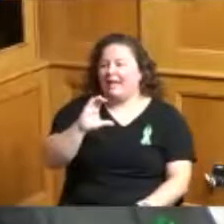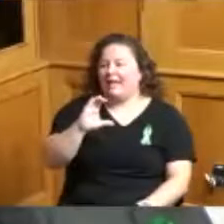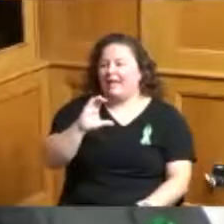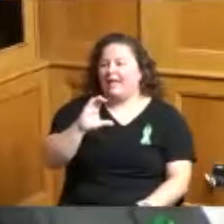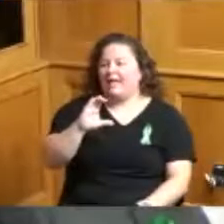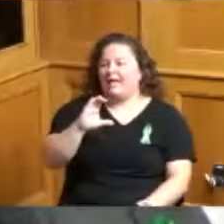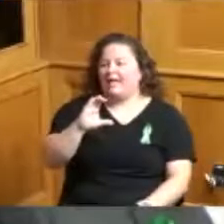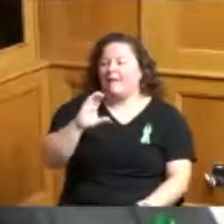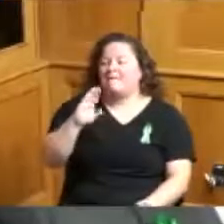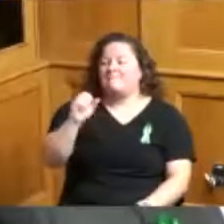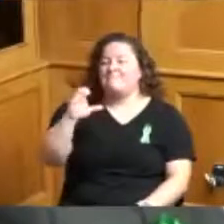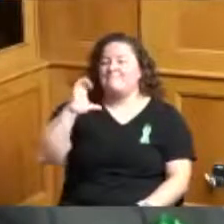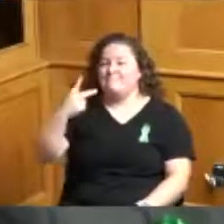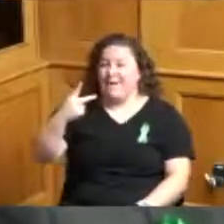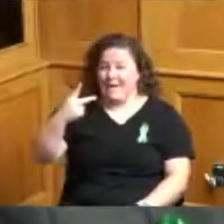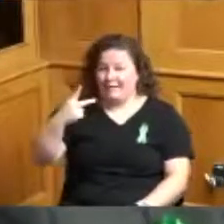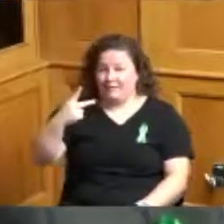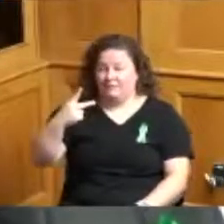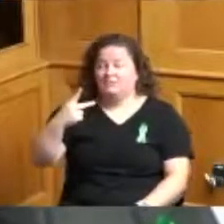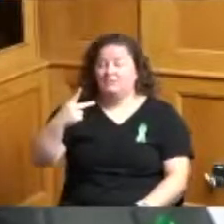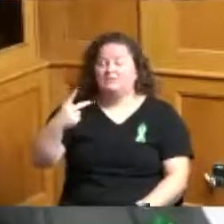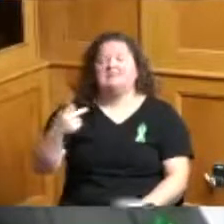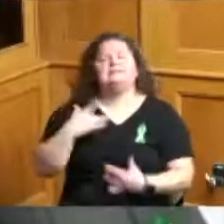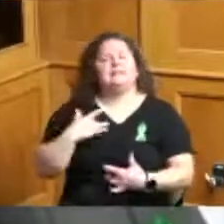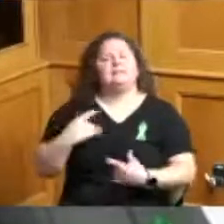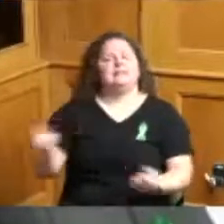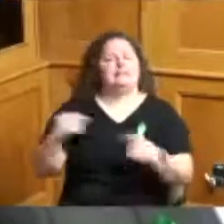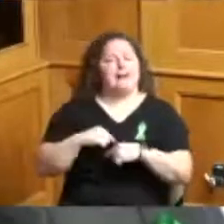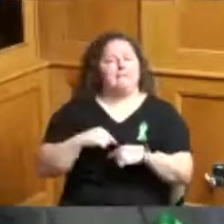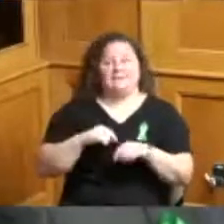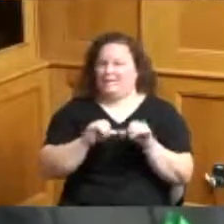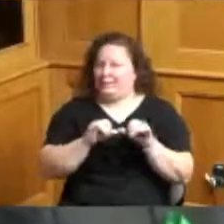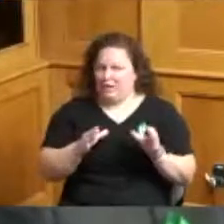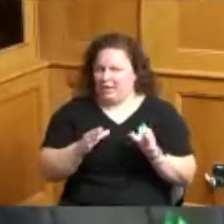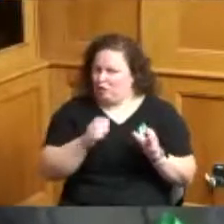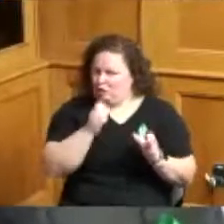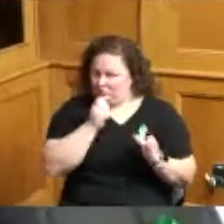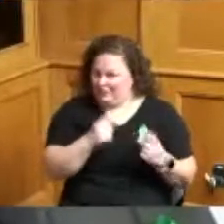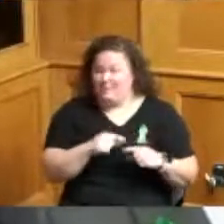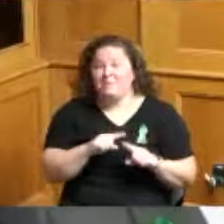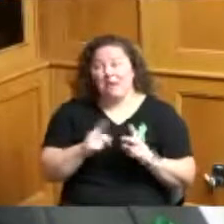not there's nothing on the agenda for the Engineer Eric I hope you're watching because we tag-teamed